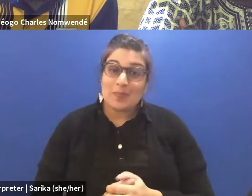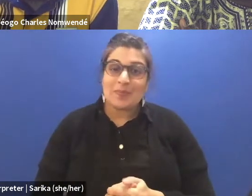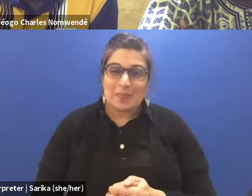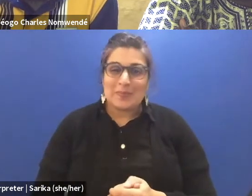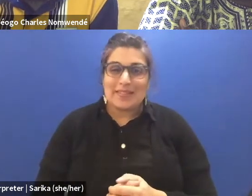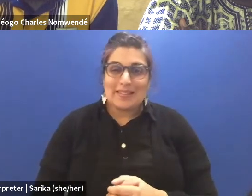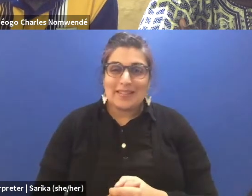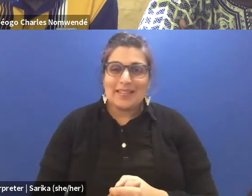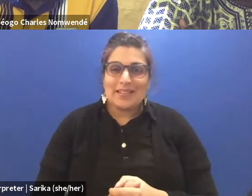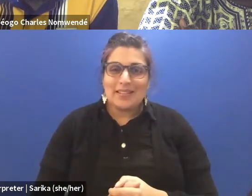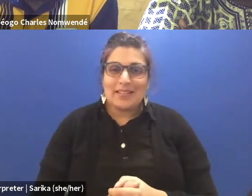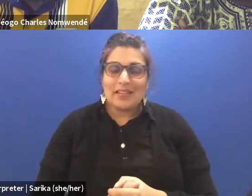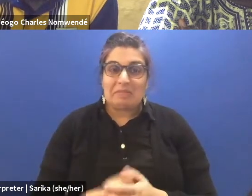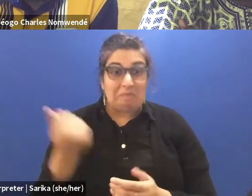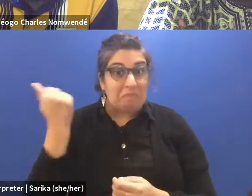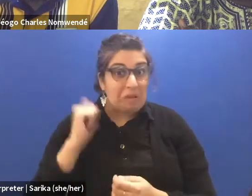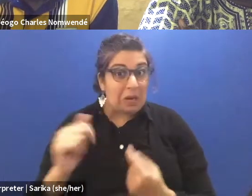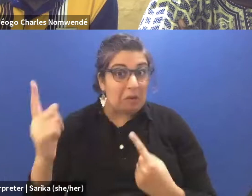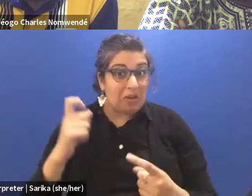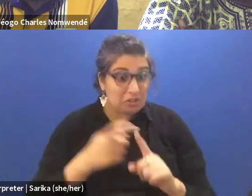So, any questions Karishma that you have for Charles?